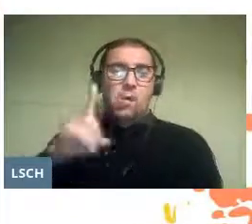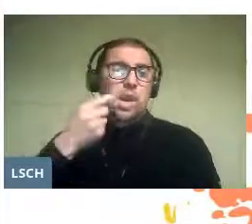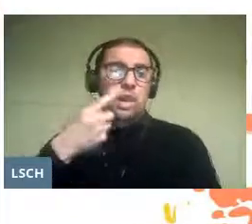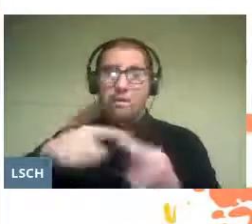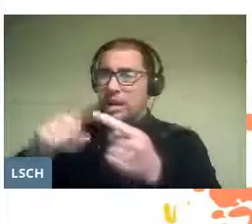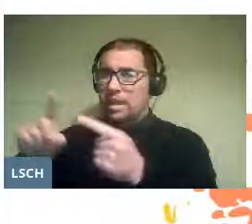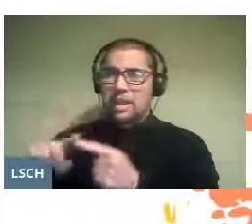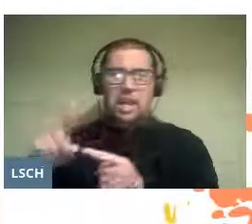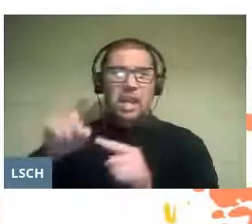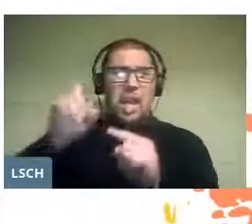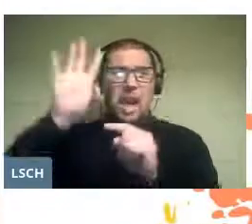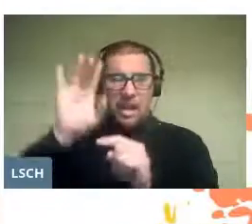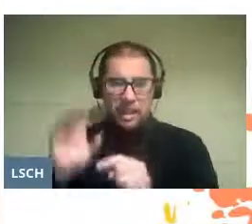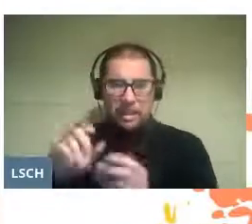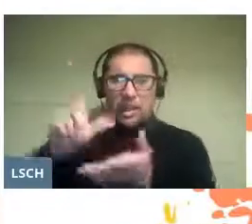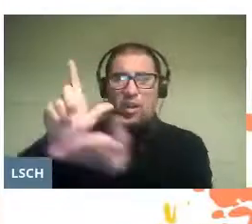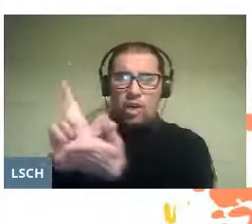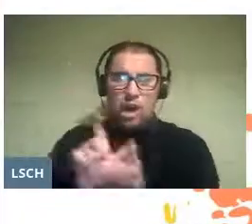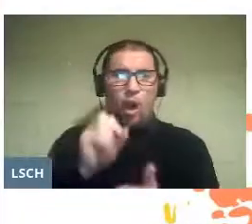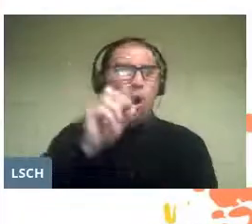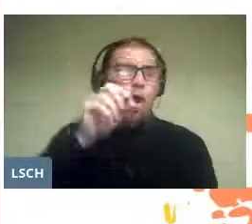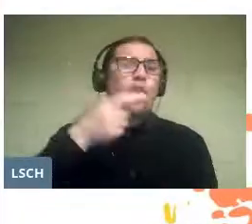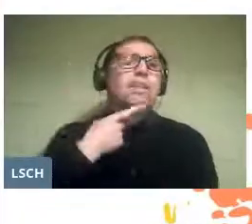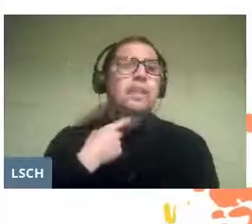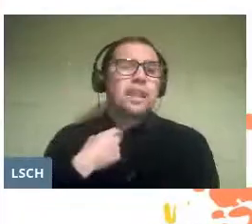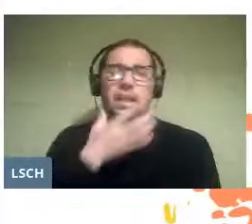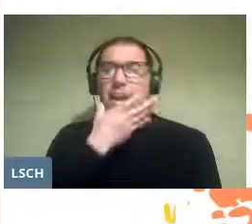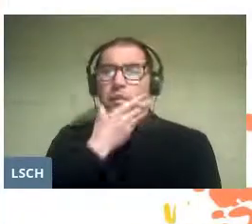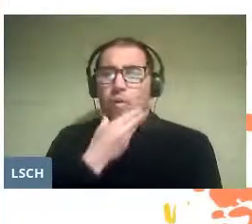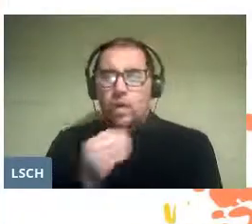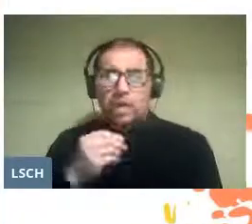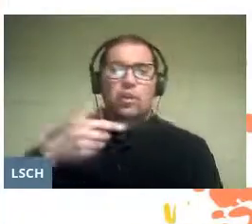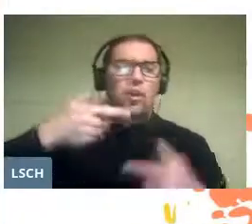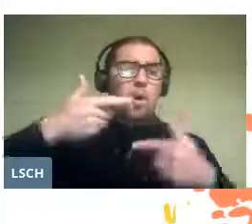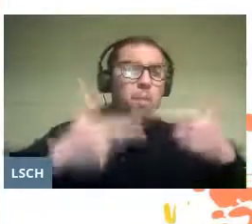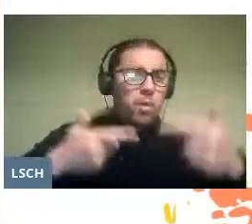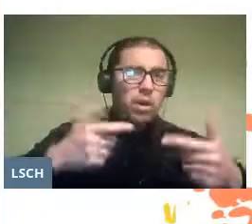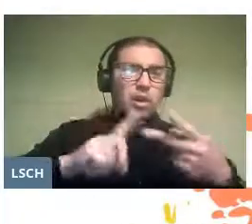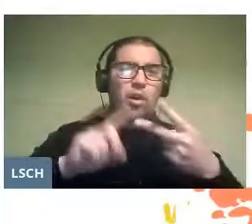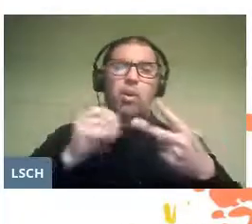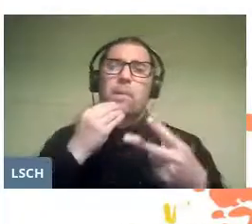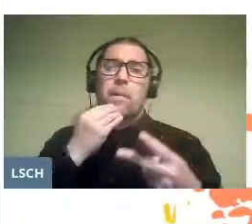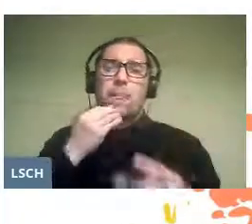and their own aesthetic, political and value interests.